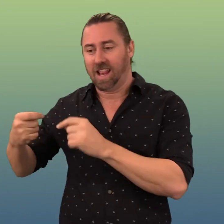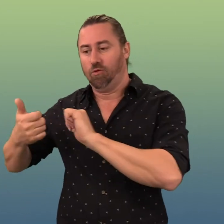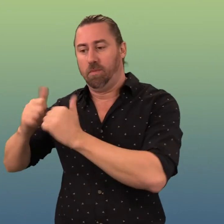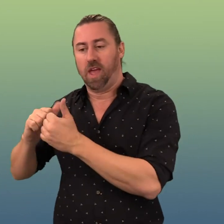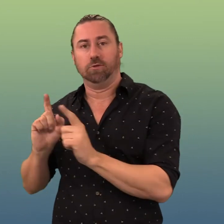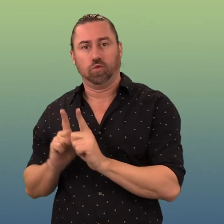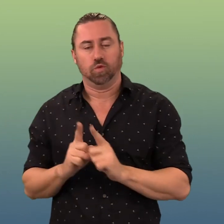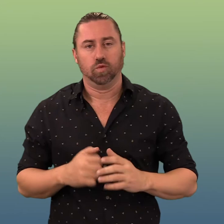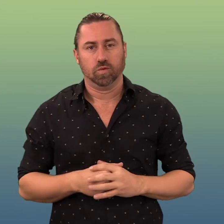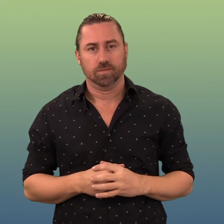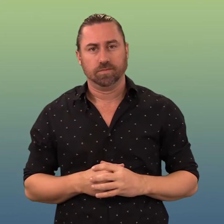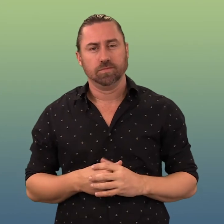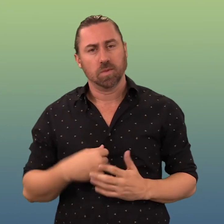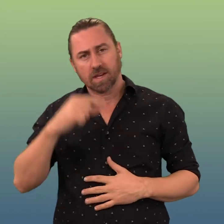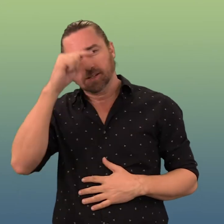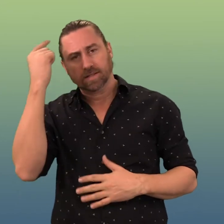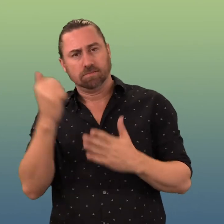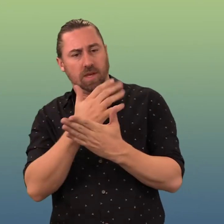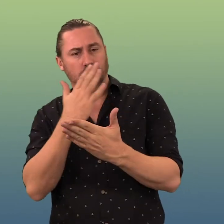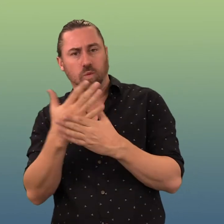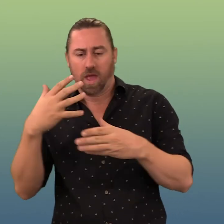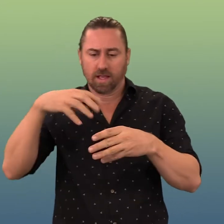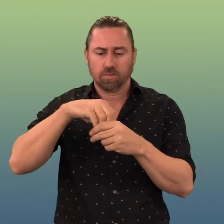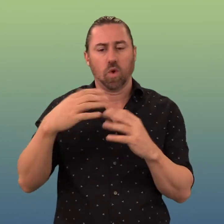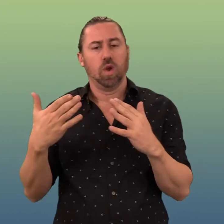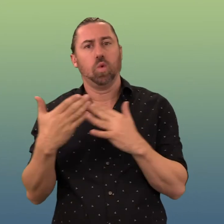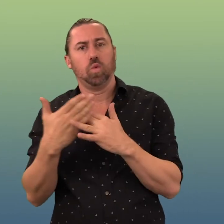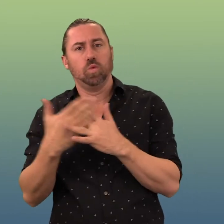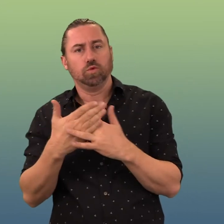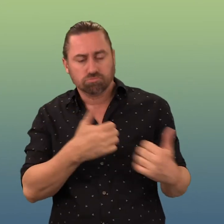Co-design and collaboration with partners.